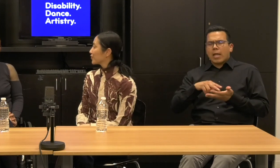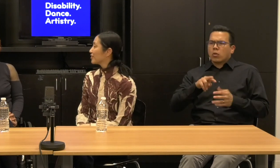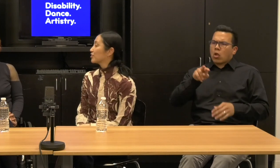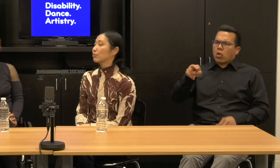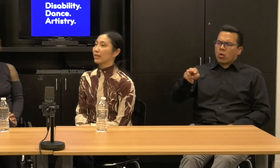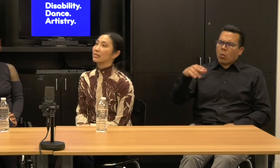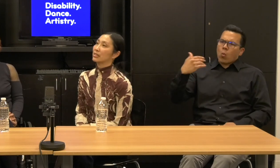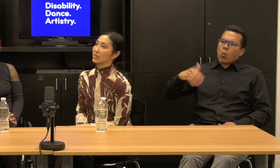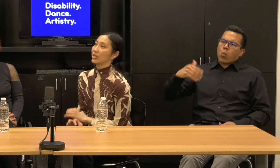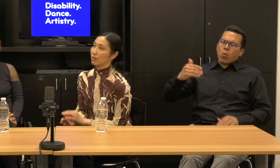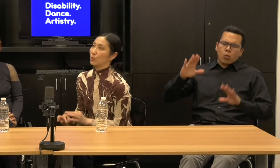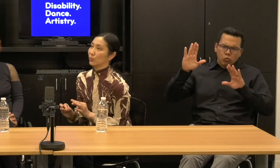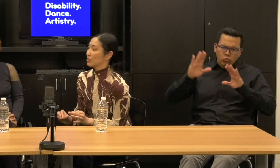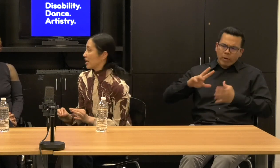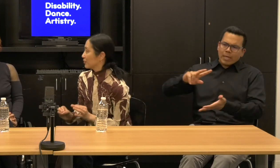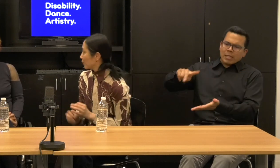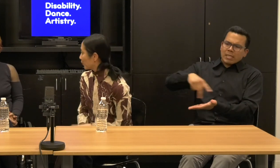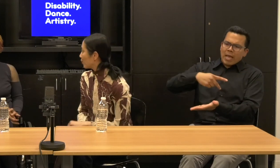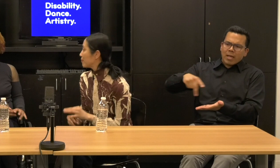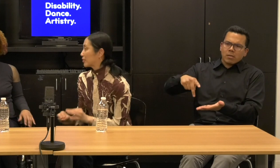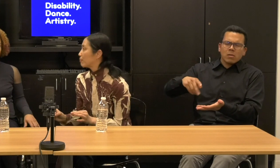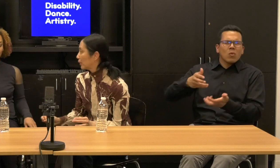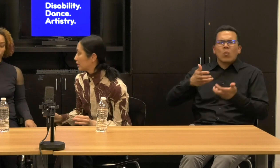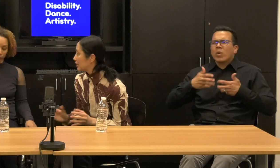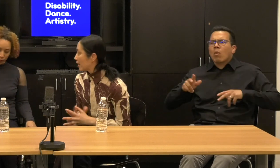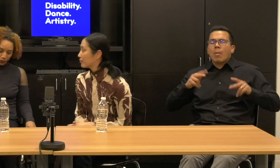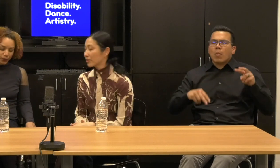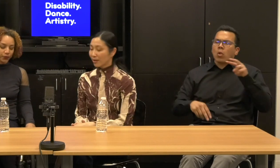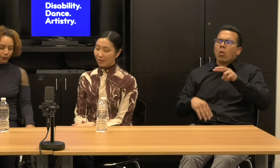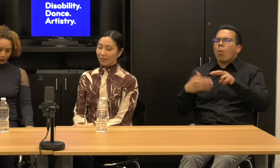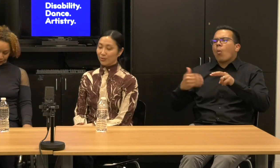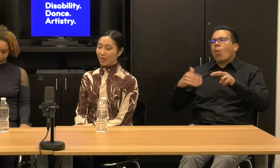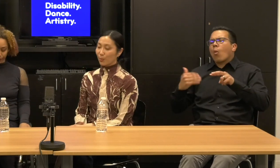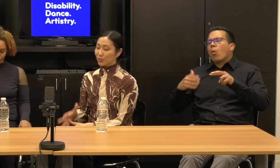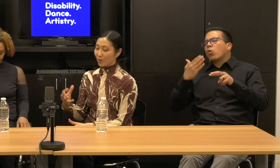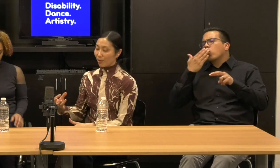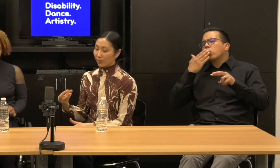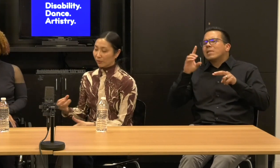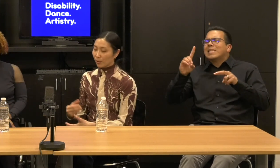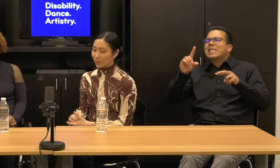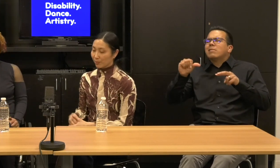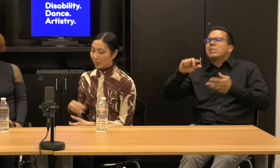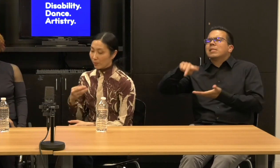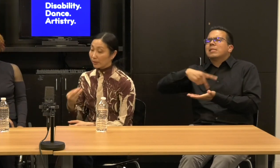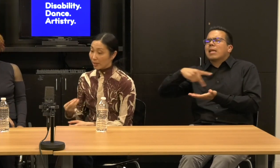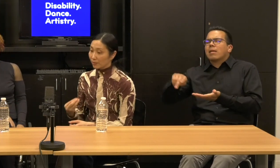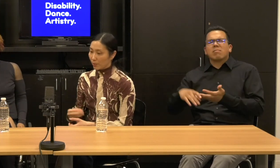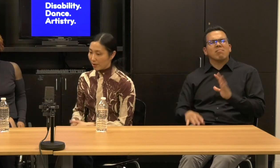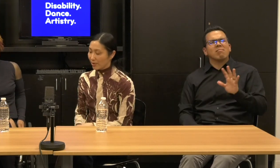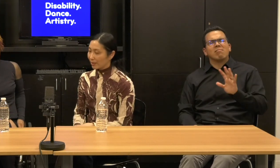And not say this is great disabled dance or mixability dance. So that was one of the goals that we went in with.